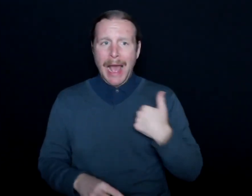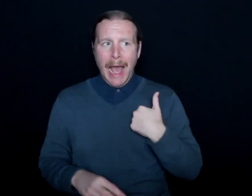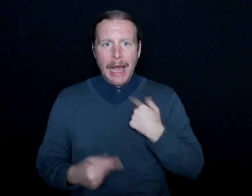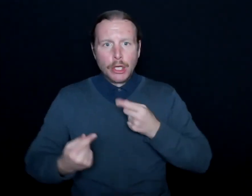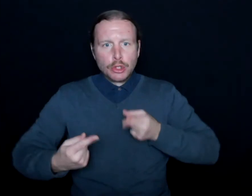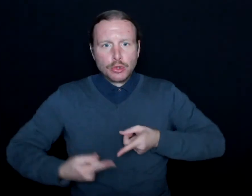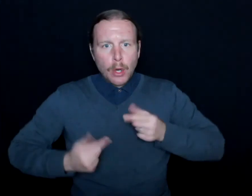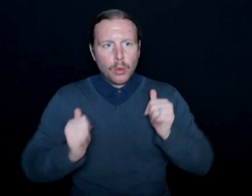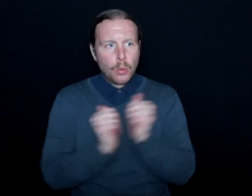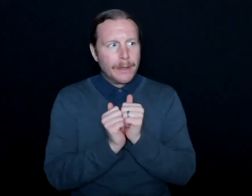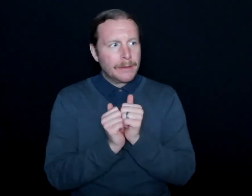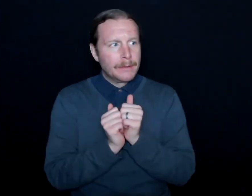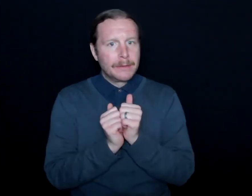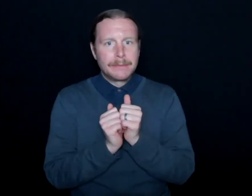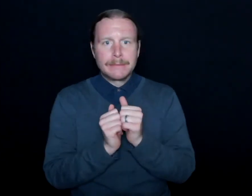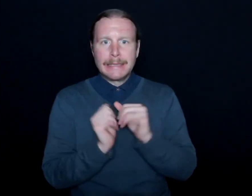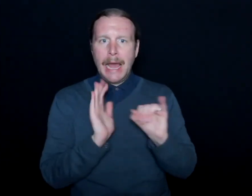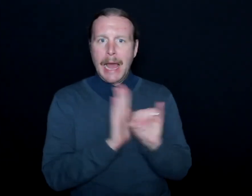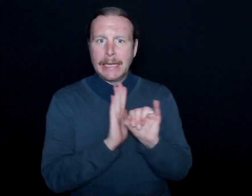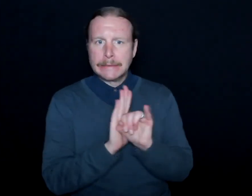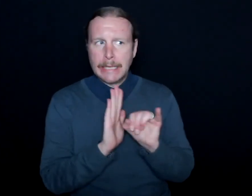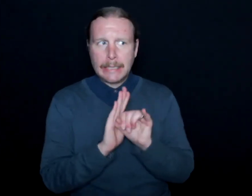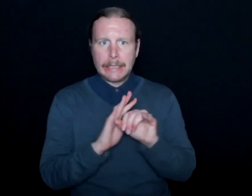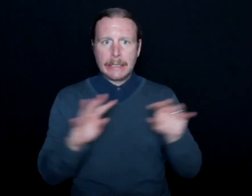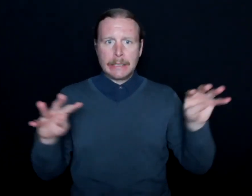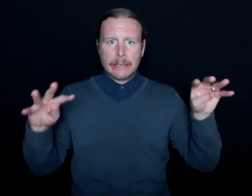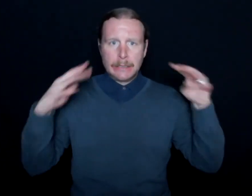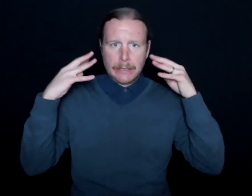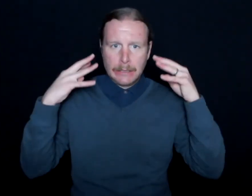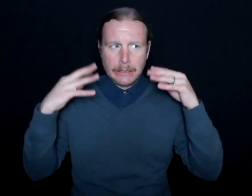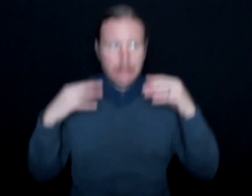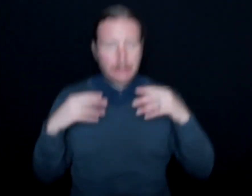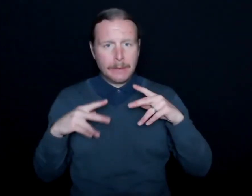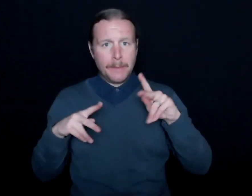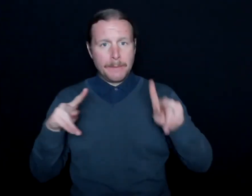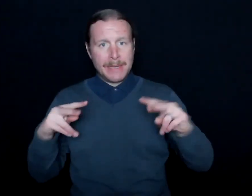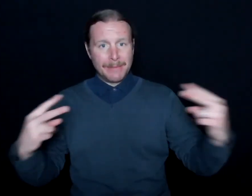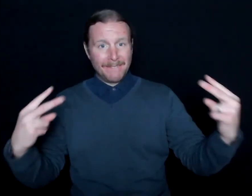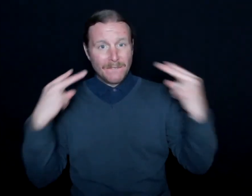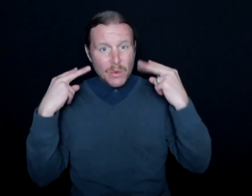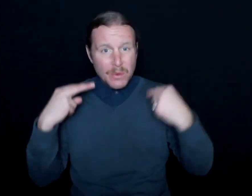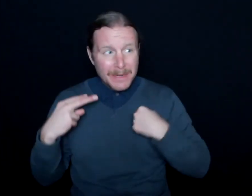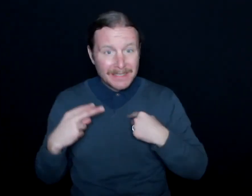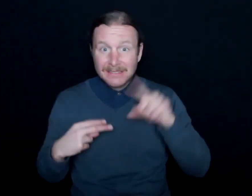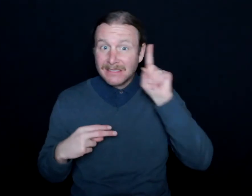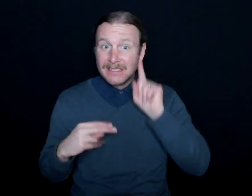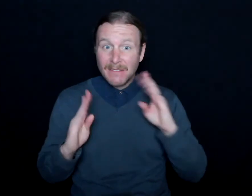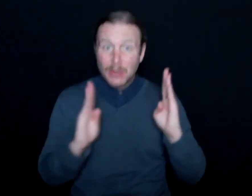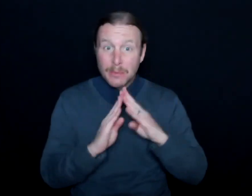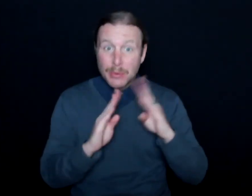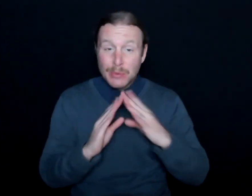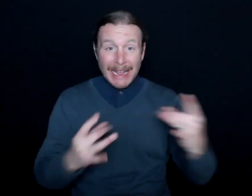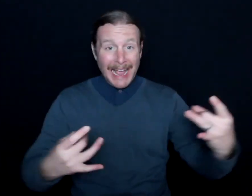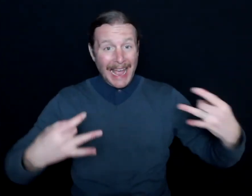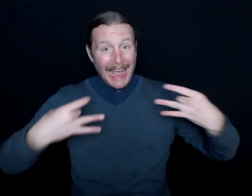with this imposter syndrome and, how was I going to be viewed? Was the deaf community going to hate me because it was another